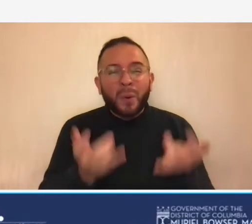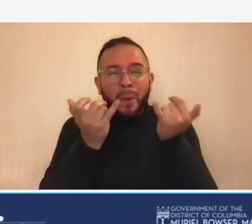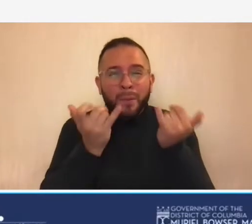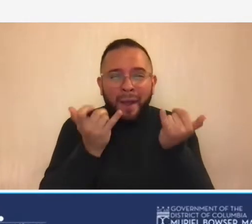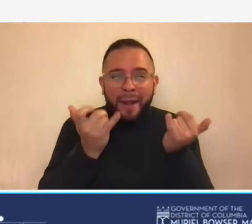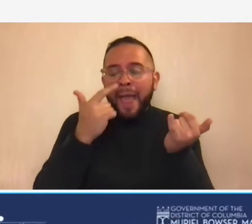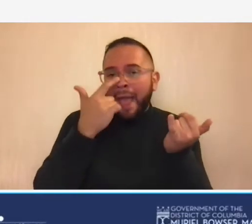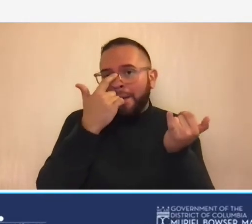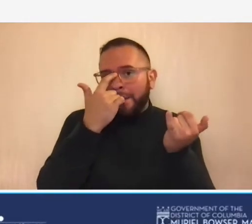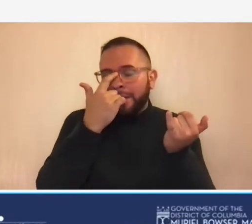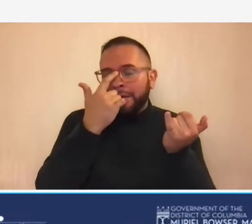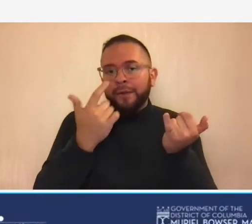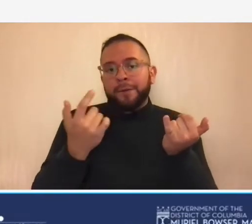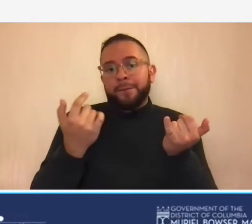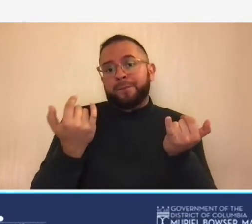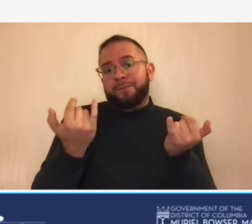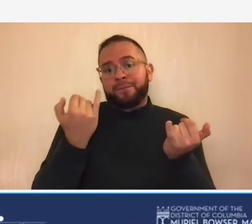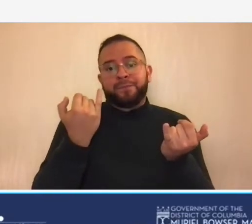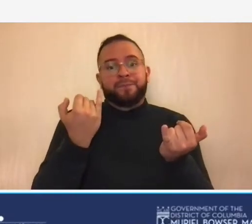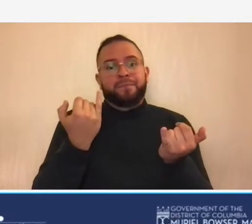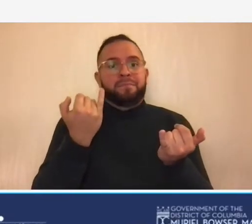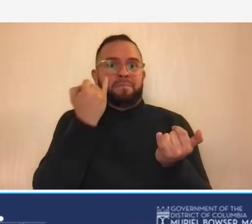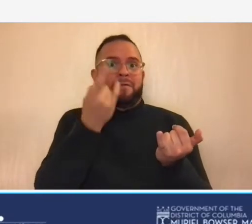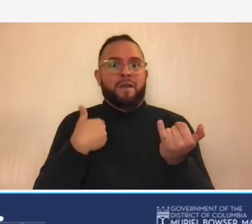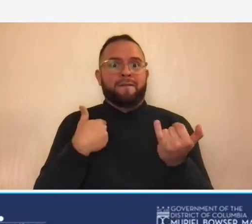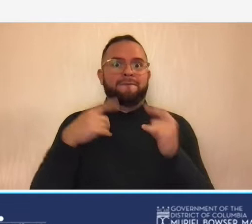in your participants guide or if you have it printed out or on a separate screen